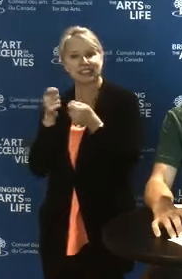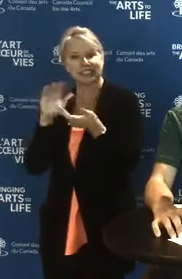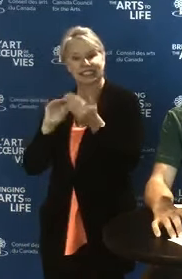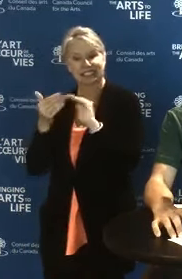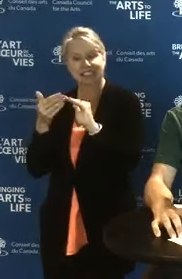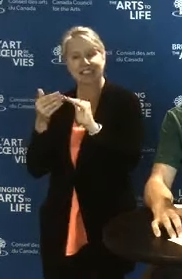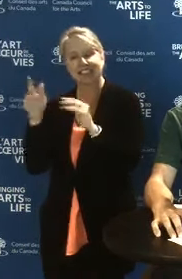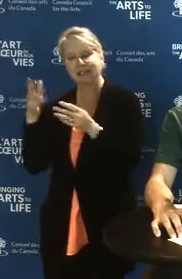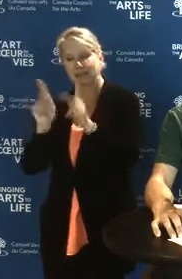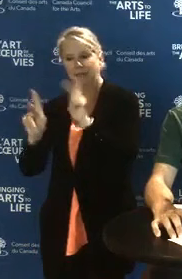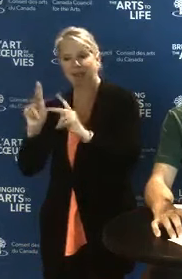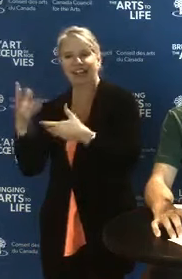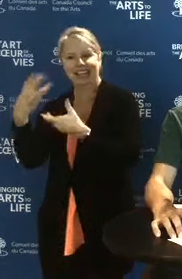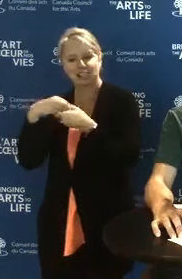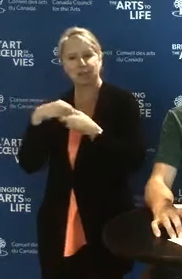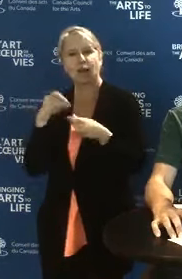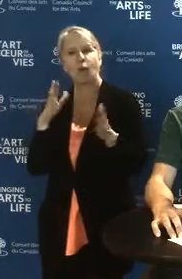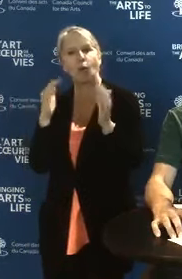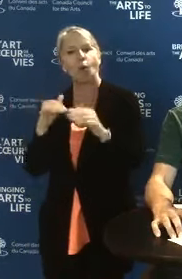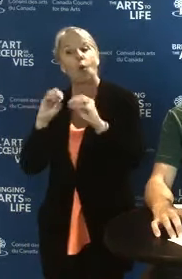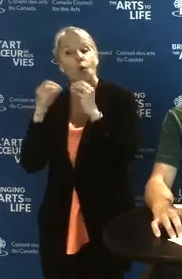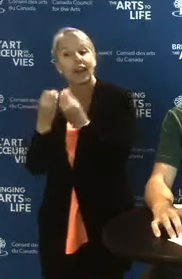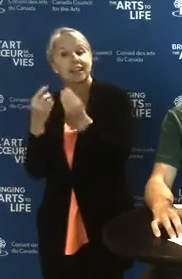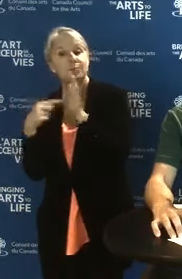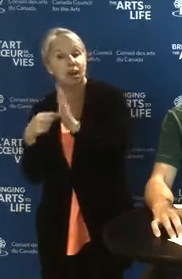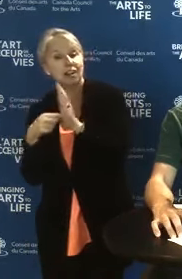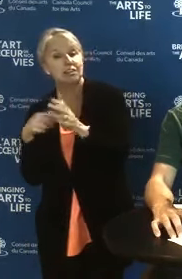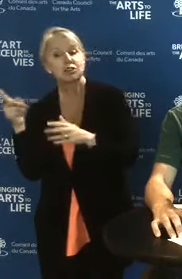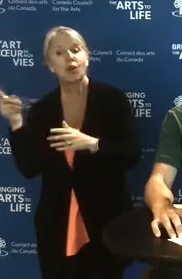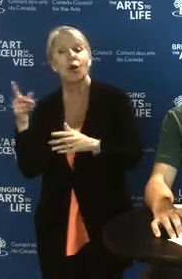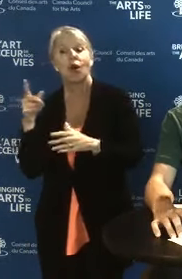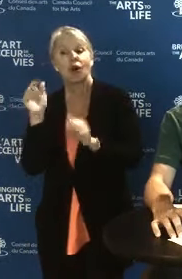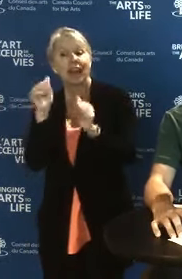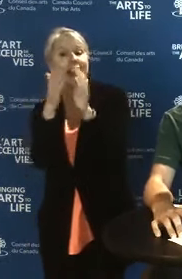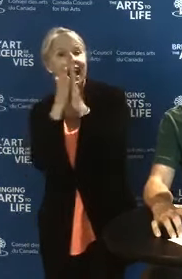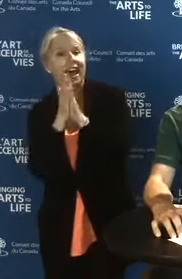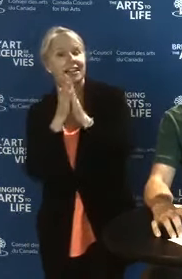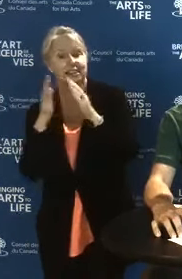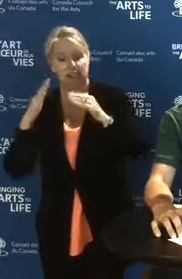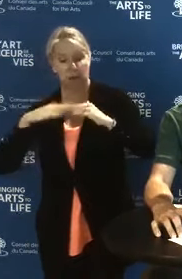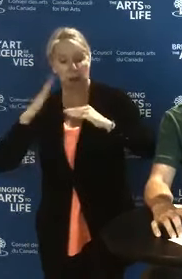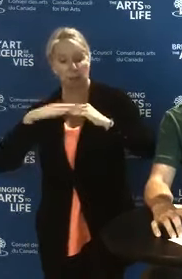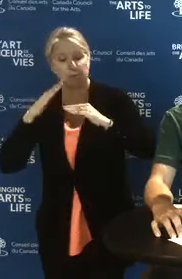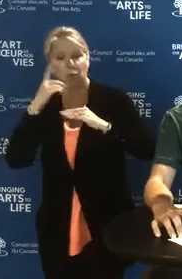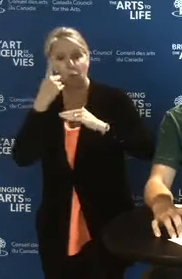grant requests can range from $1,000 up to $500,000 dollars.